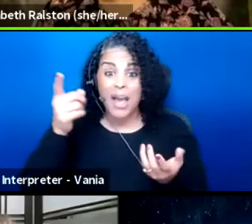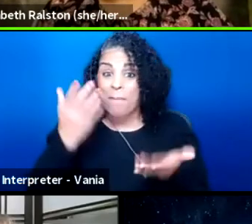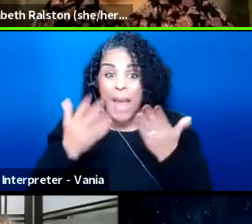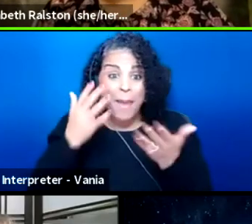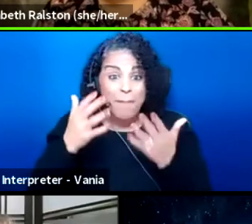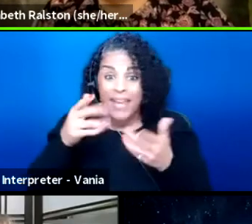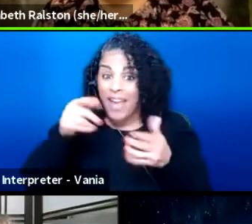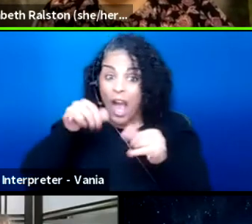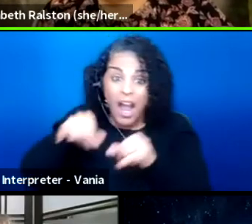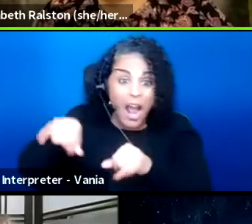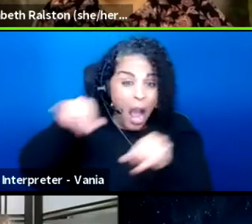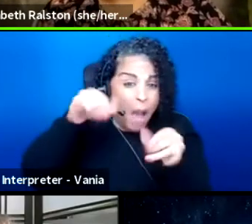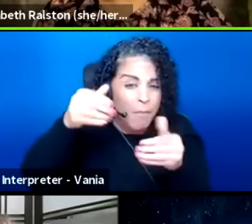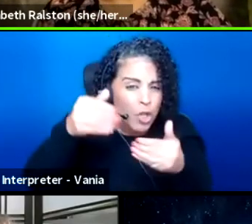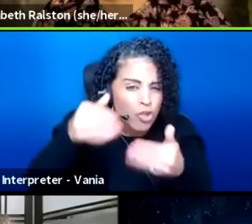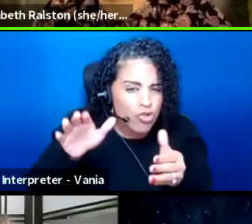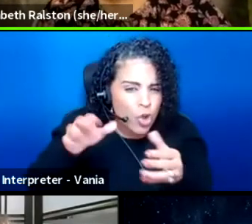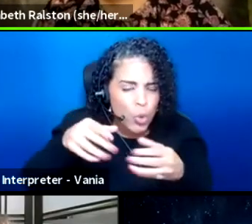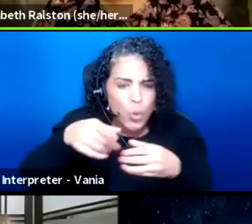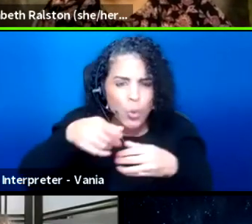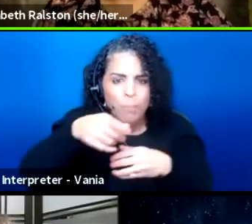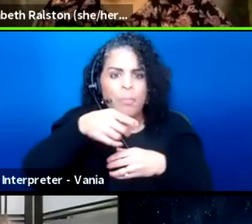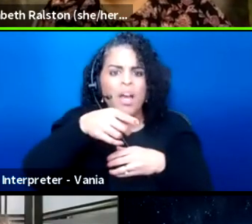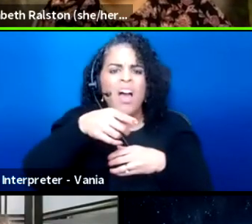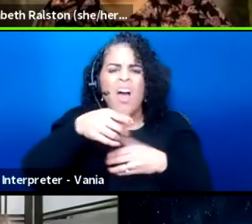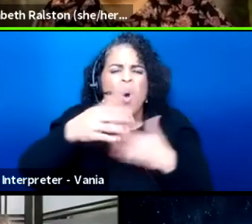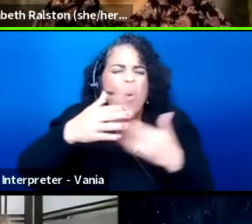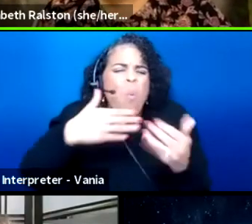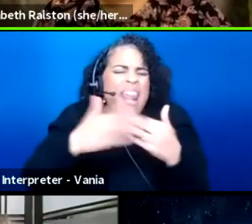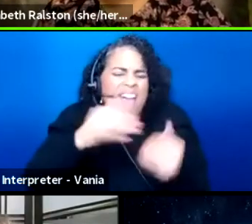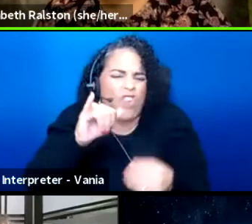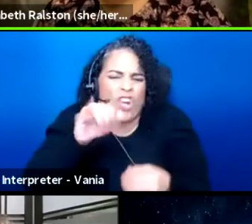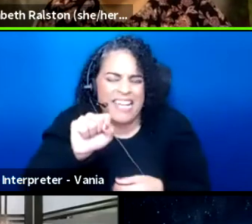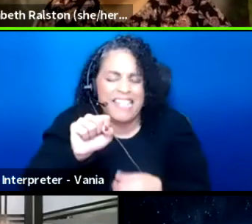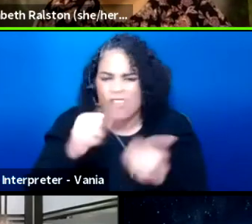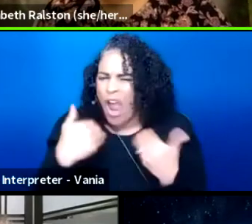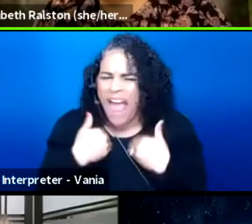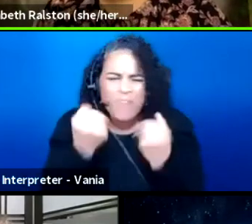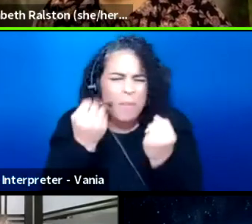at the theater, whether it is, I mean, there's ways to be creative about this,